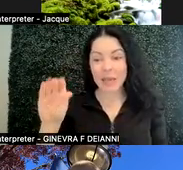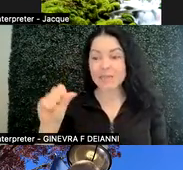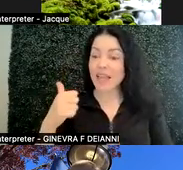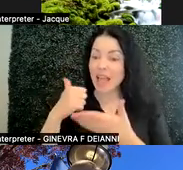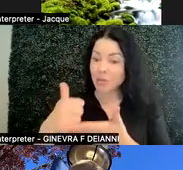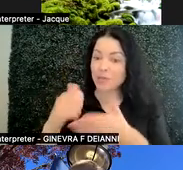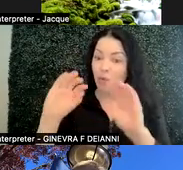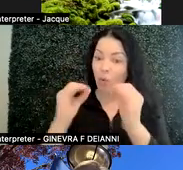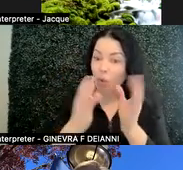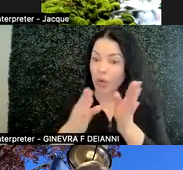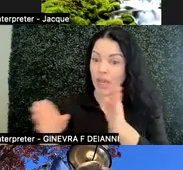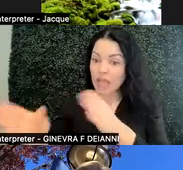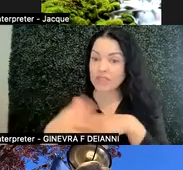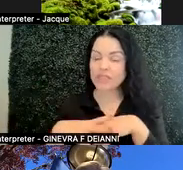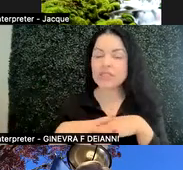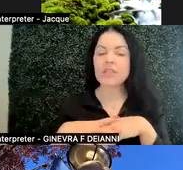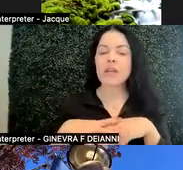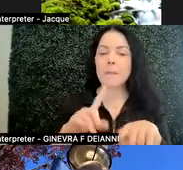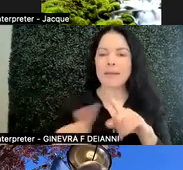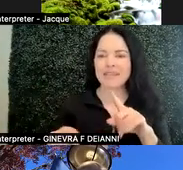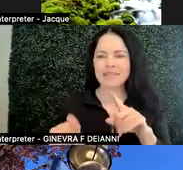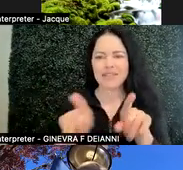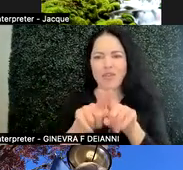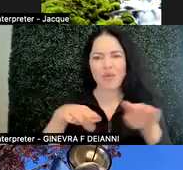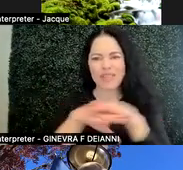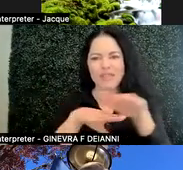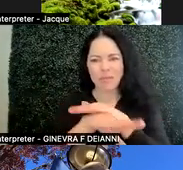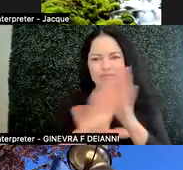makes everything accessible to students as well.